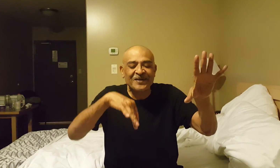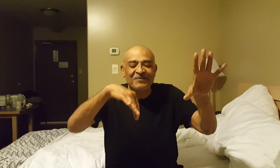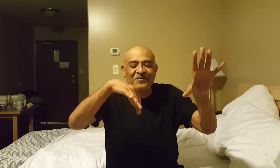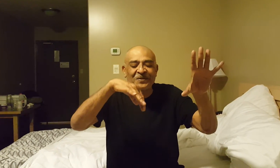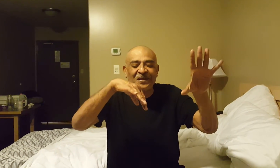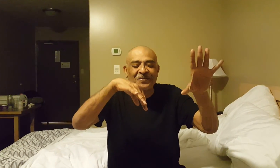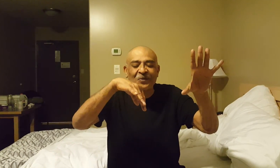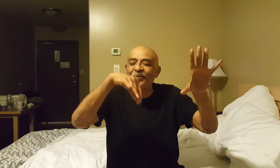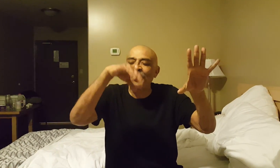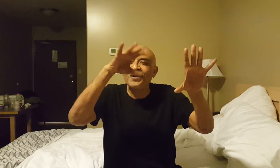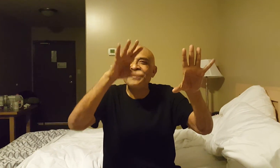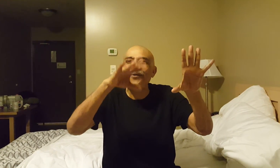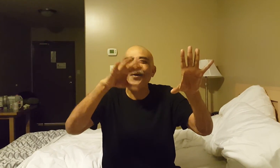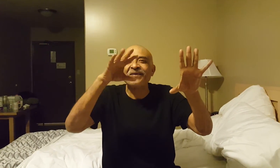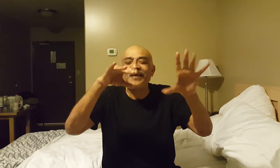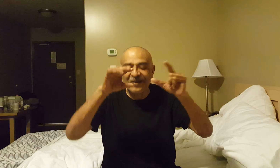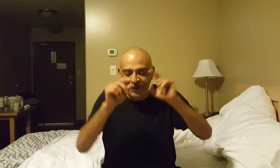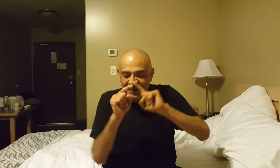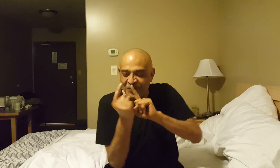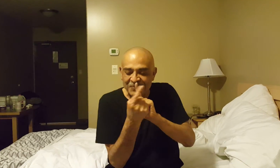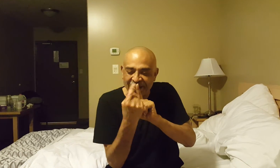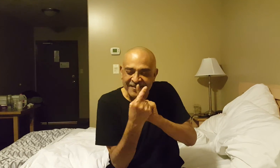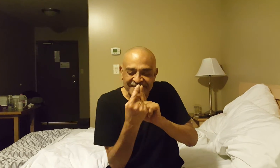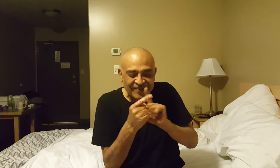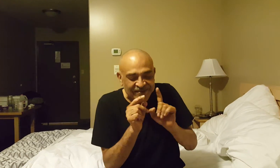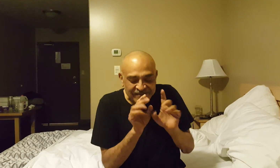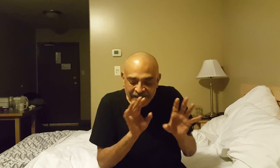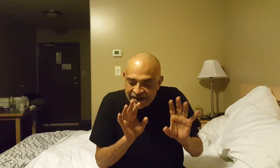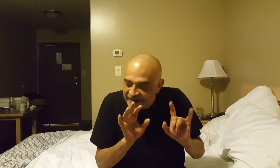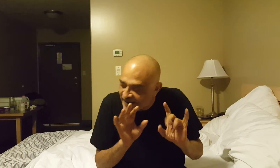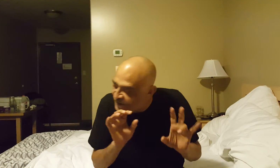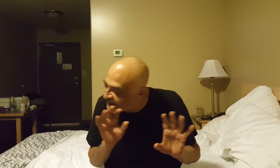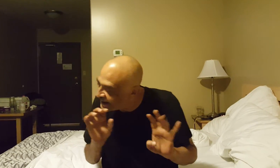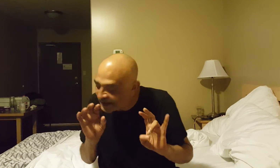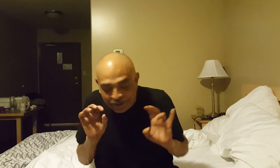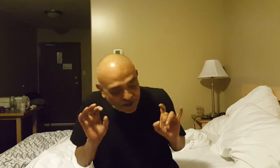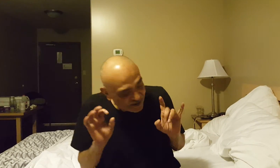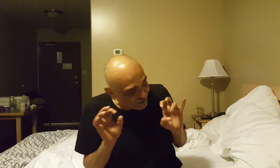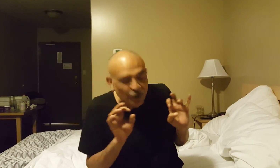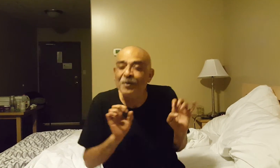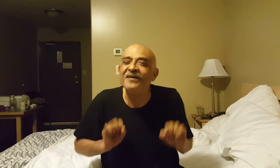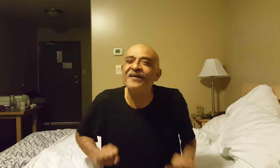keep the world in order. They look between, behind the screens to see is everything in place, properly